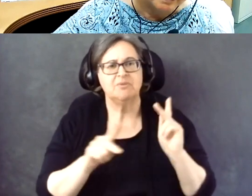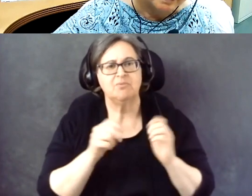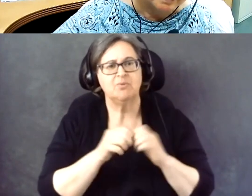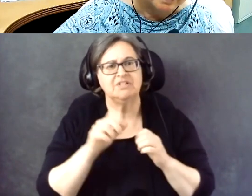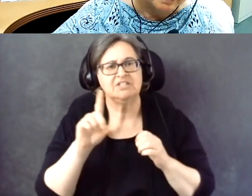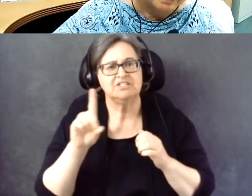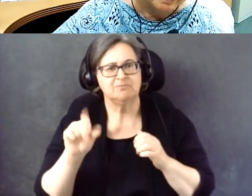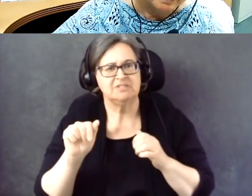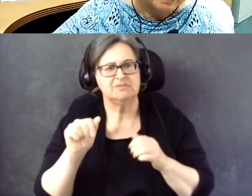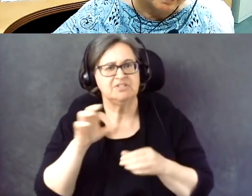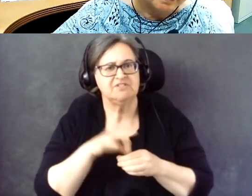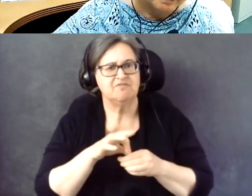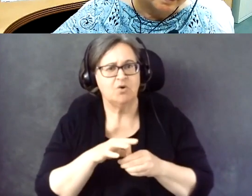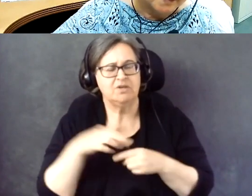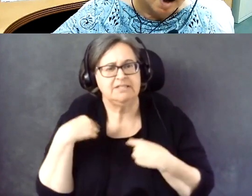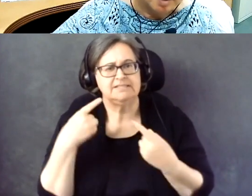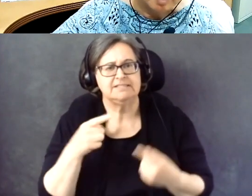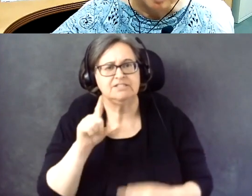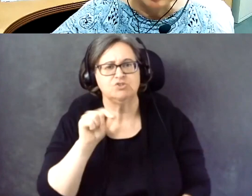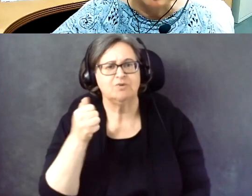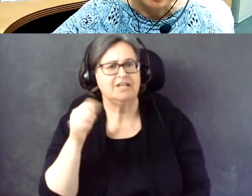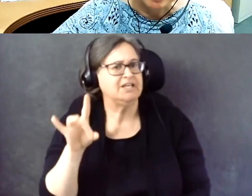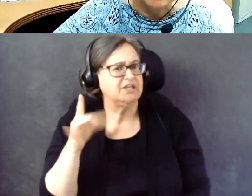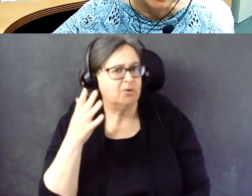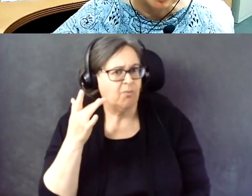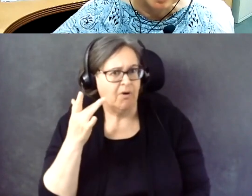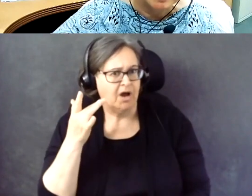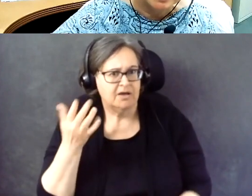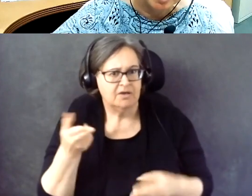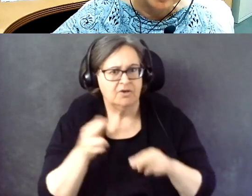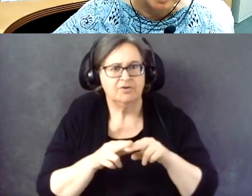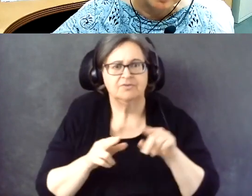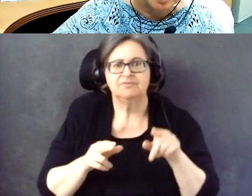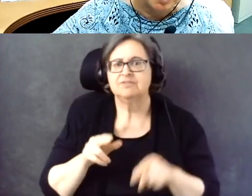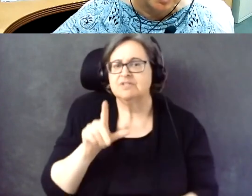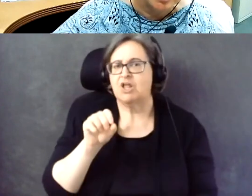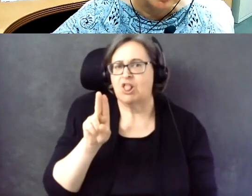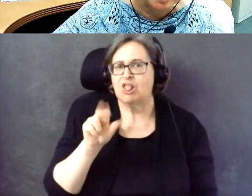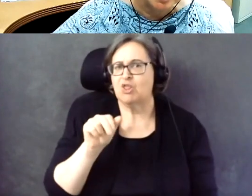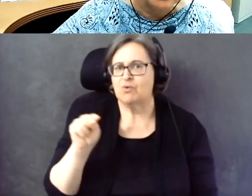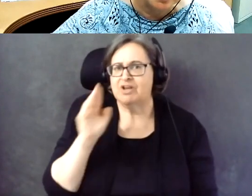Well, I think someone is going to have to answer.